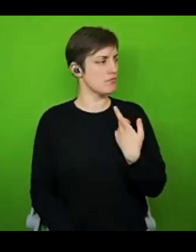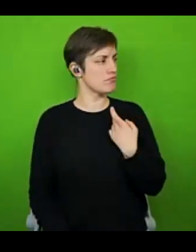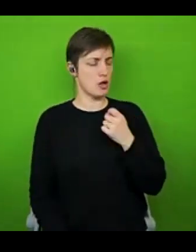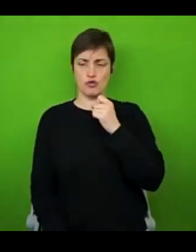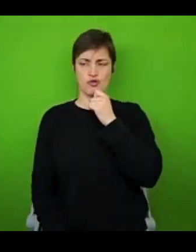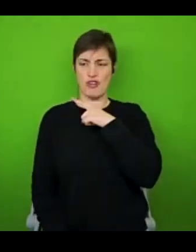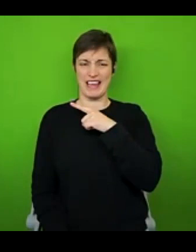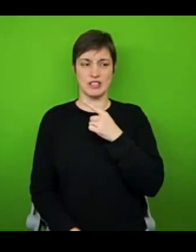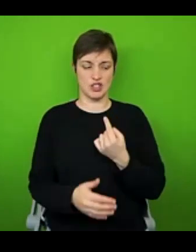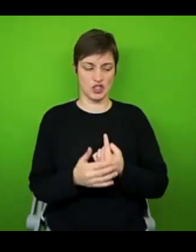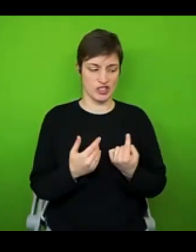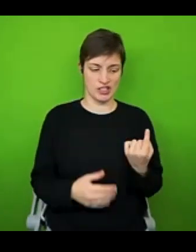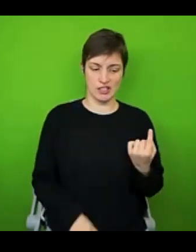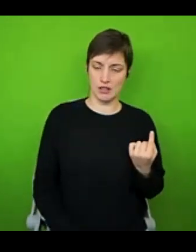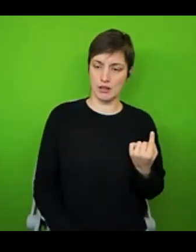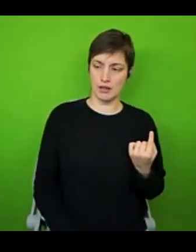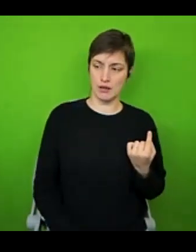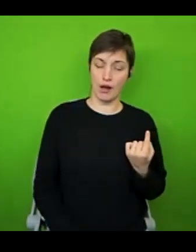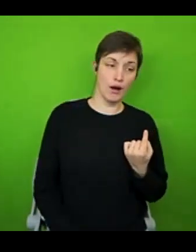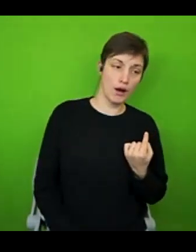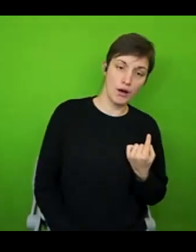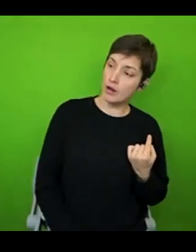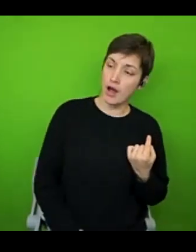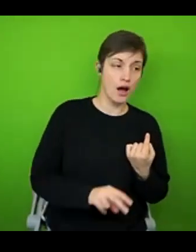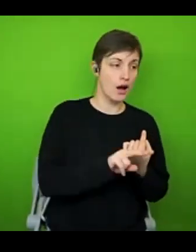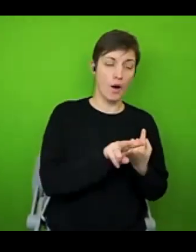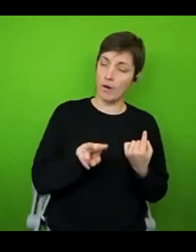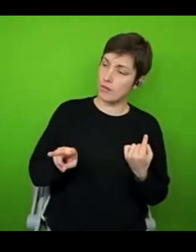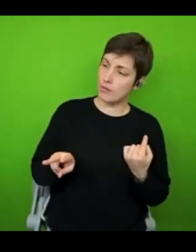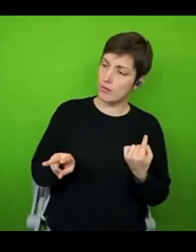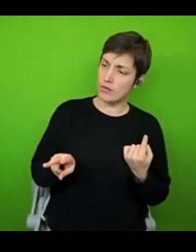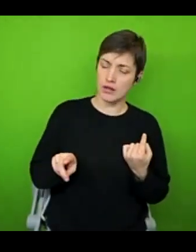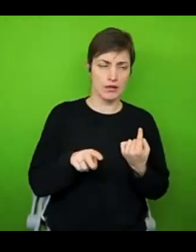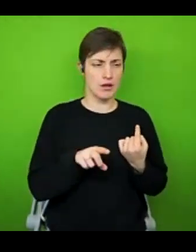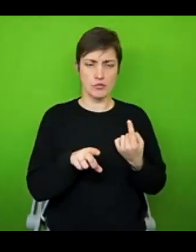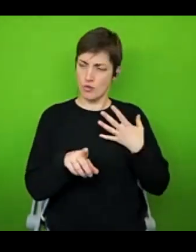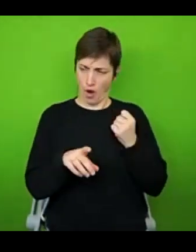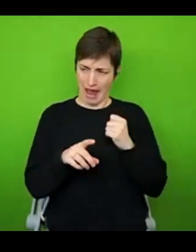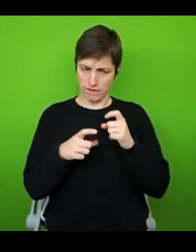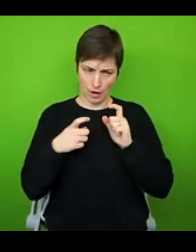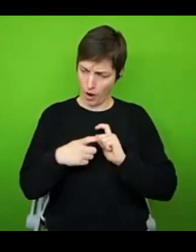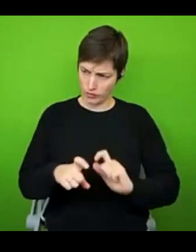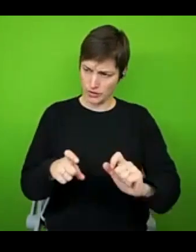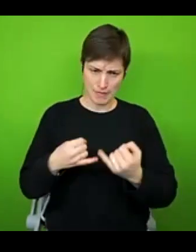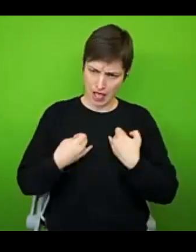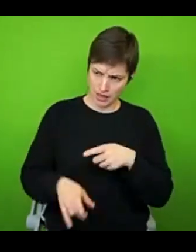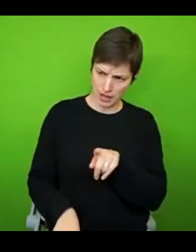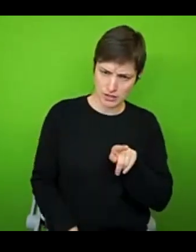illness to seeing and people who don't have any long term illness as the abnormal ones, like in my head they're the